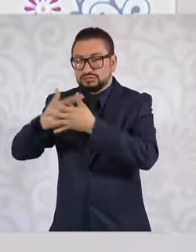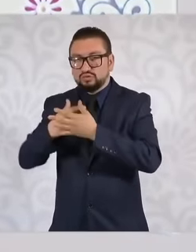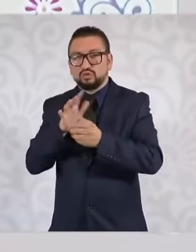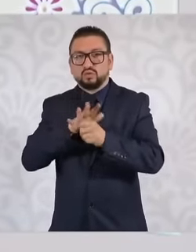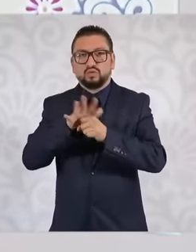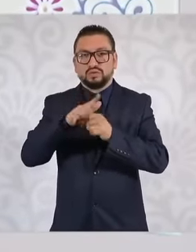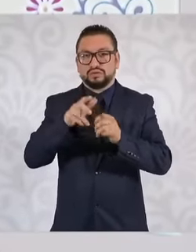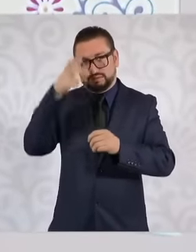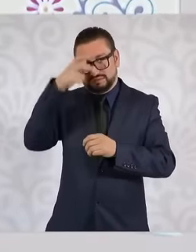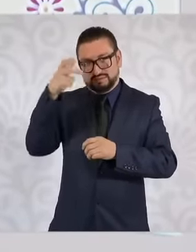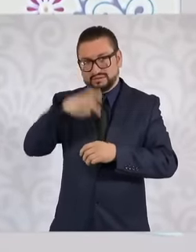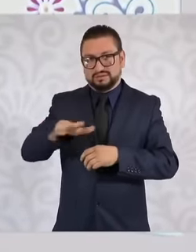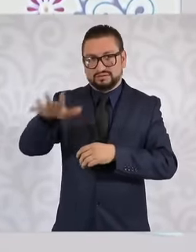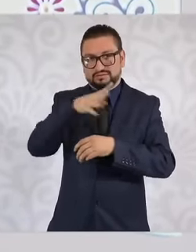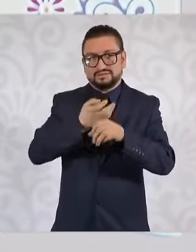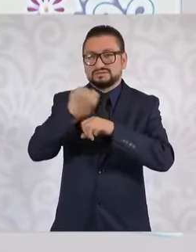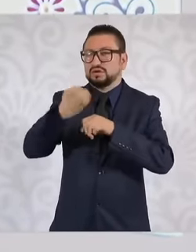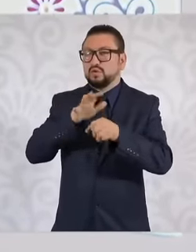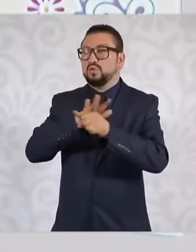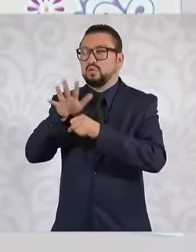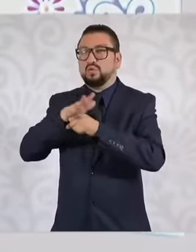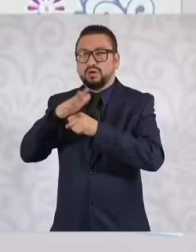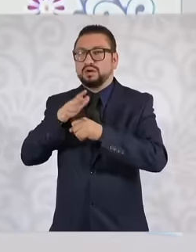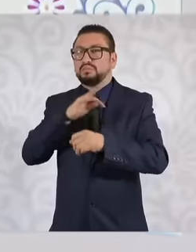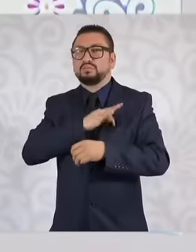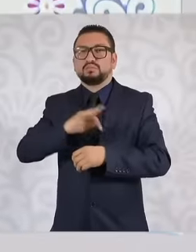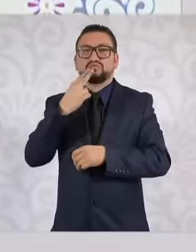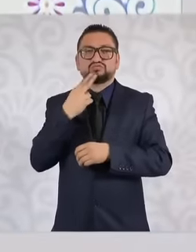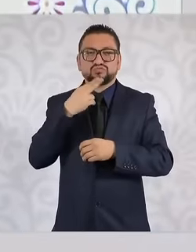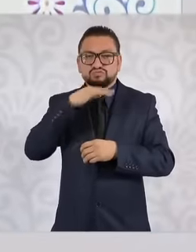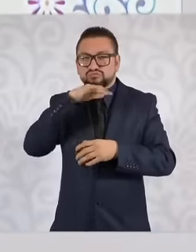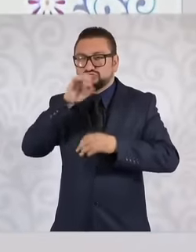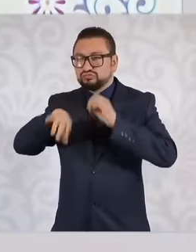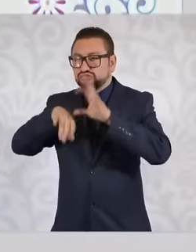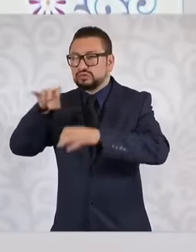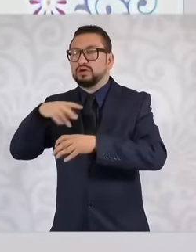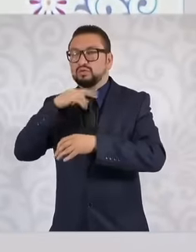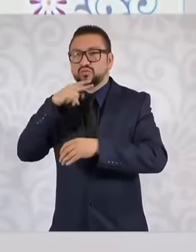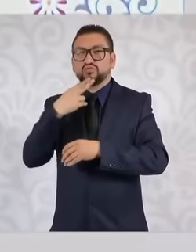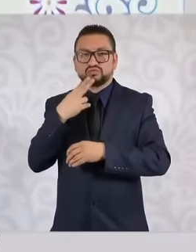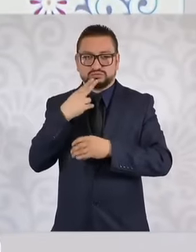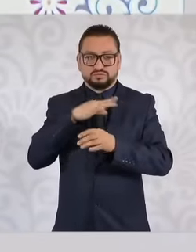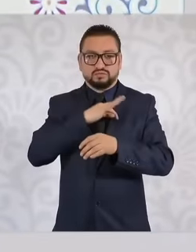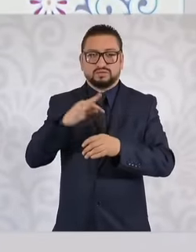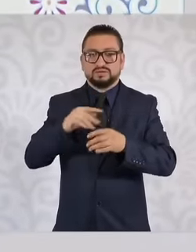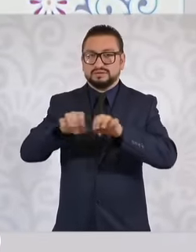Hidalgo truth to know which ones we can use and we have already contacted the team that the doctor